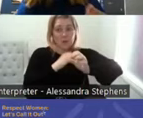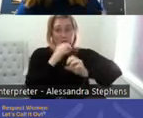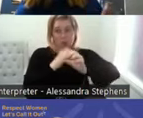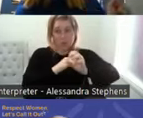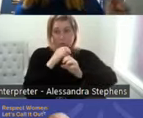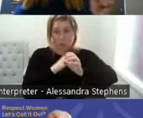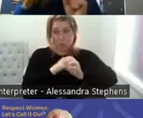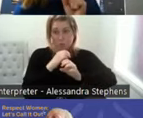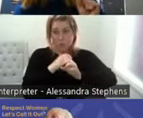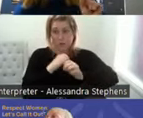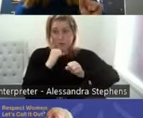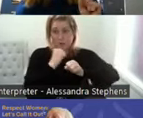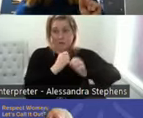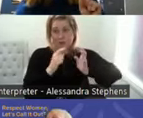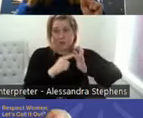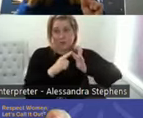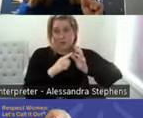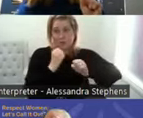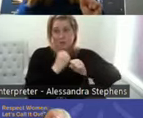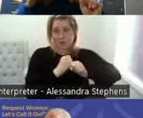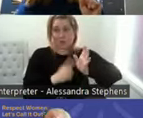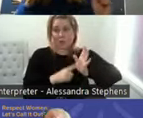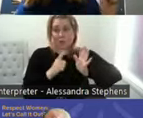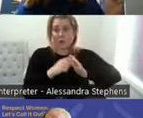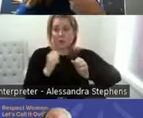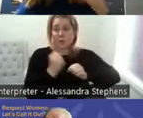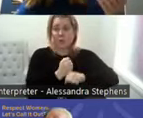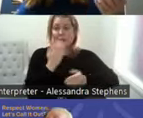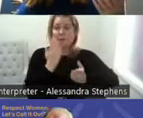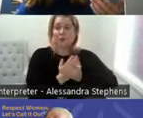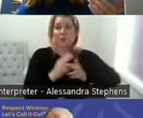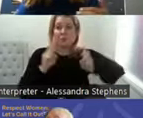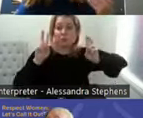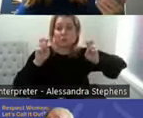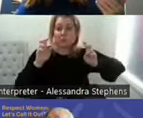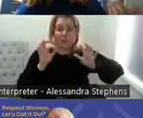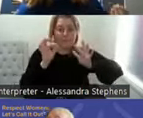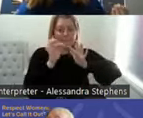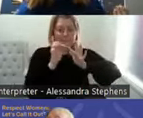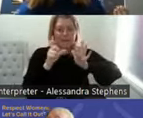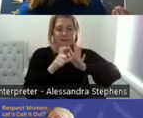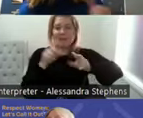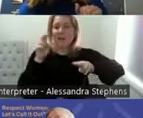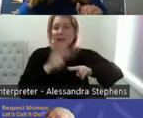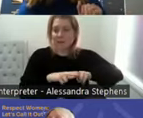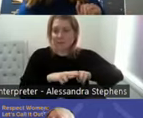put PDF into your search criteria because you'll find out information that is accurate rather than